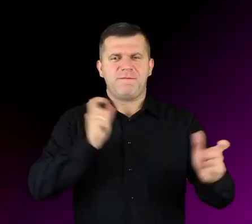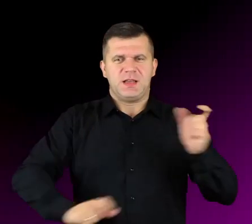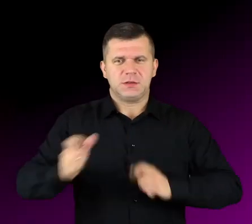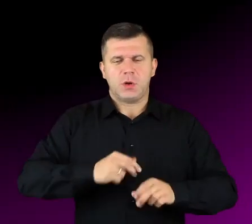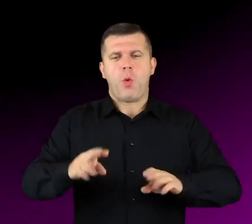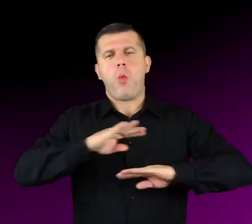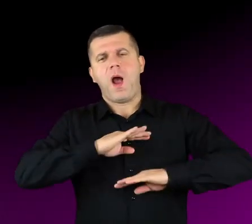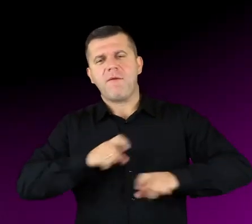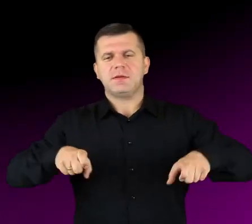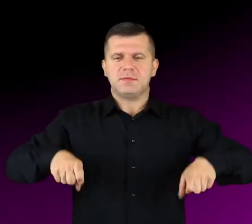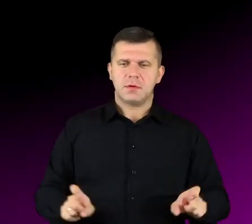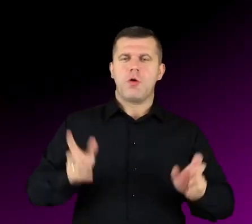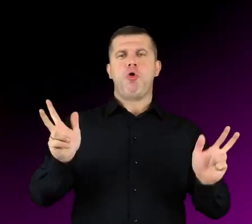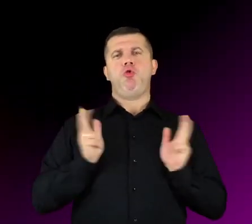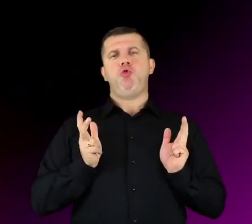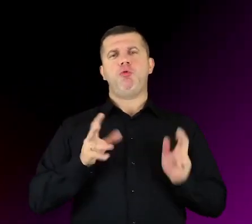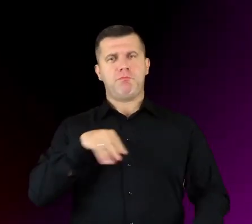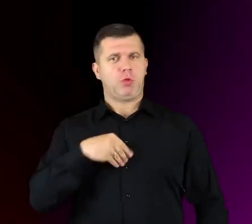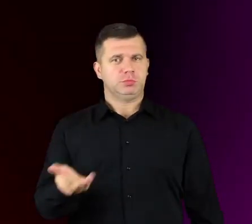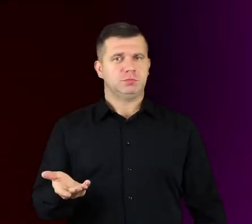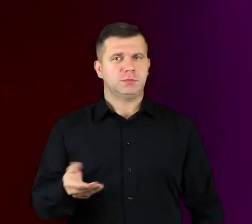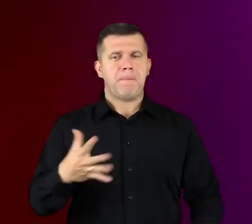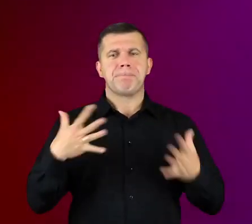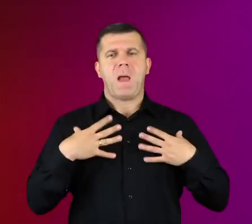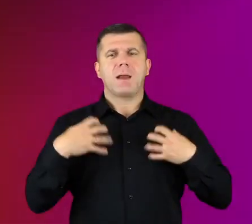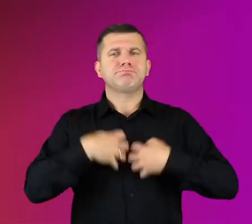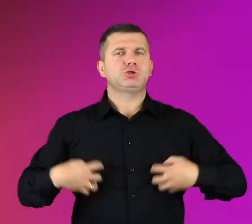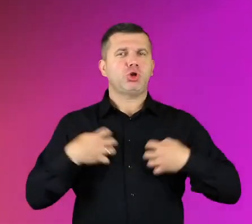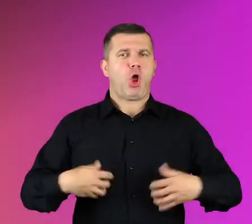to have soe benches there, so people could rest there. Like a natural park, or something.